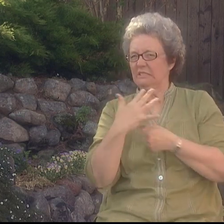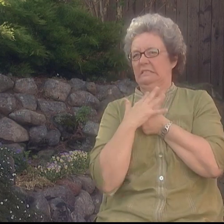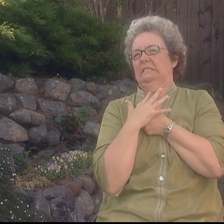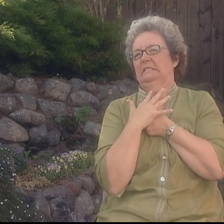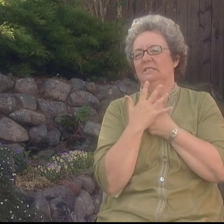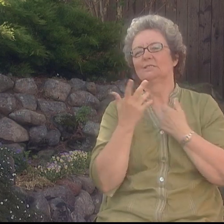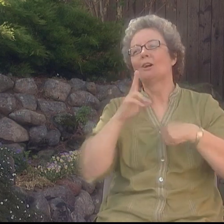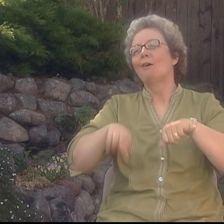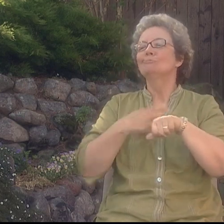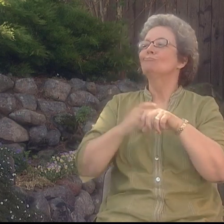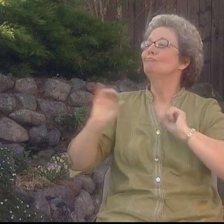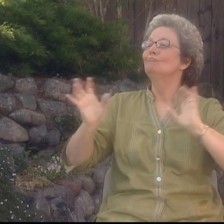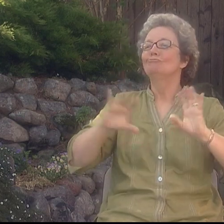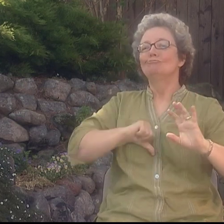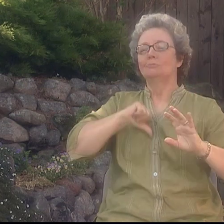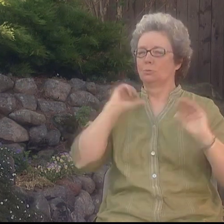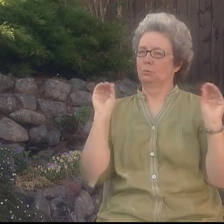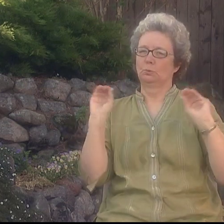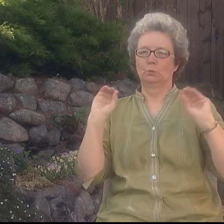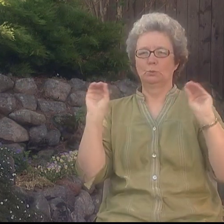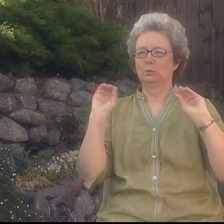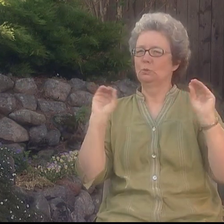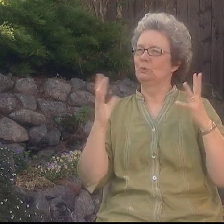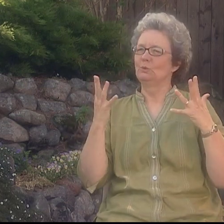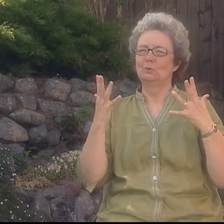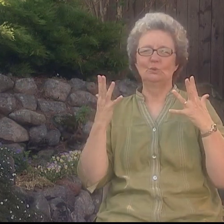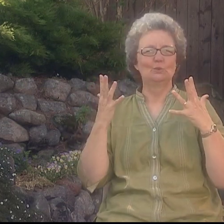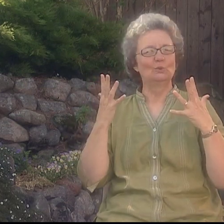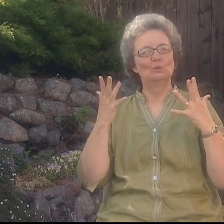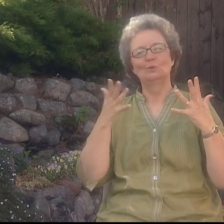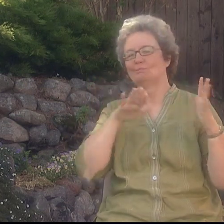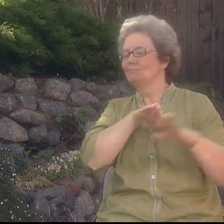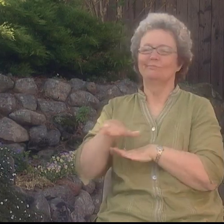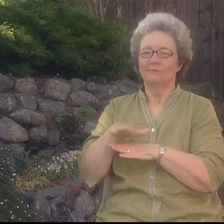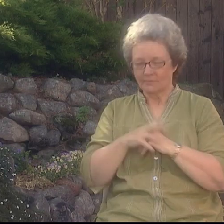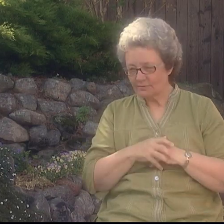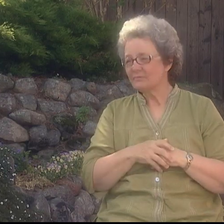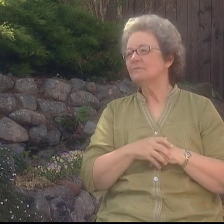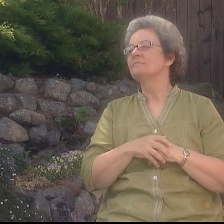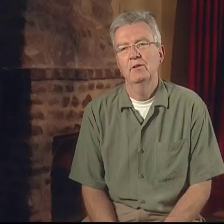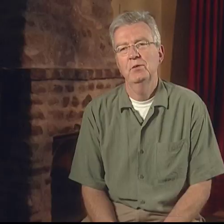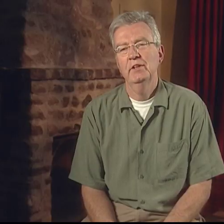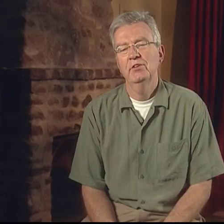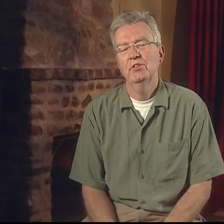The oppression was tragic, leaving no pride in our language whatsoever. Well, it's interesting,